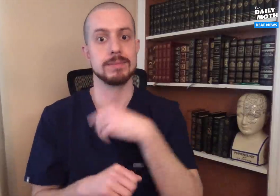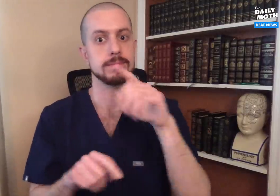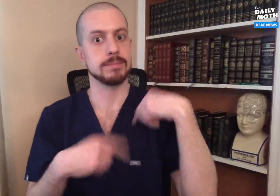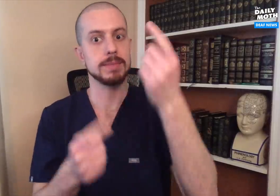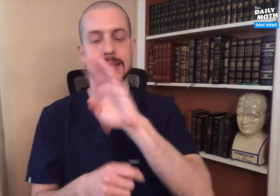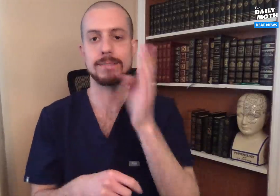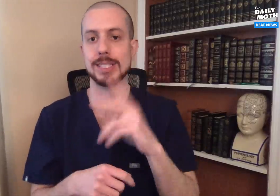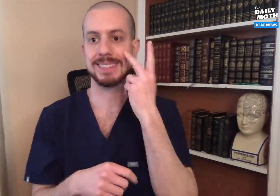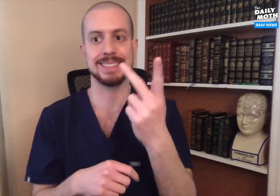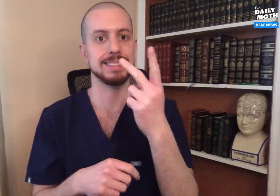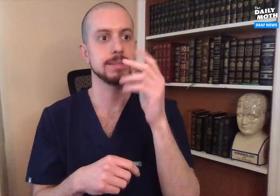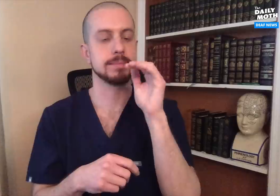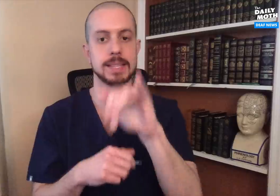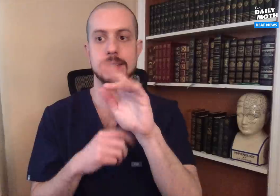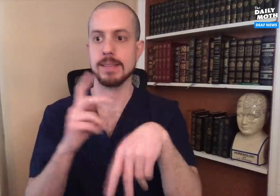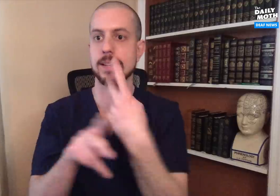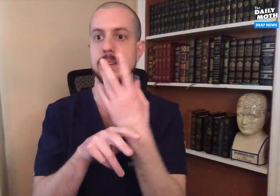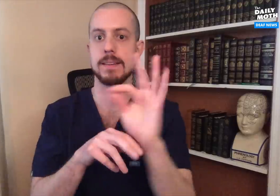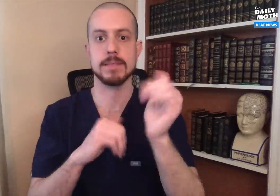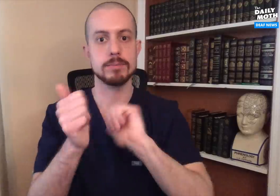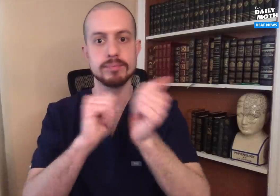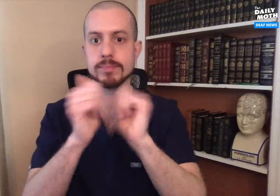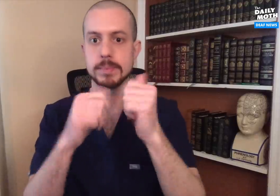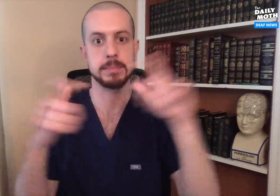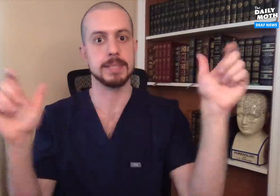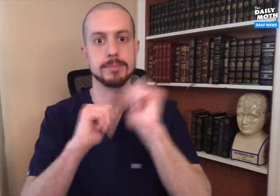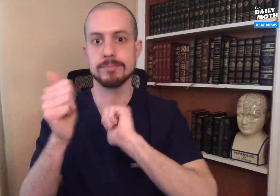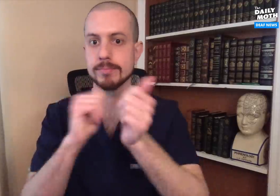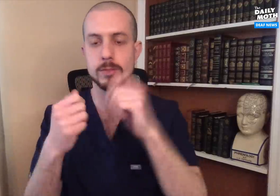We've never seen a race for a vaccine of this scale